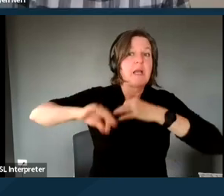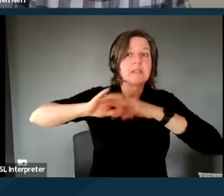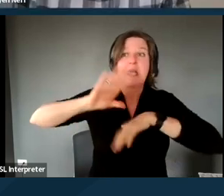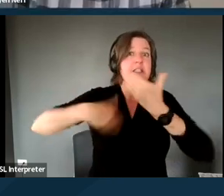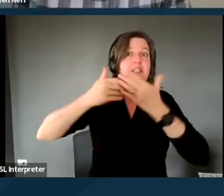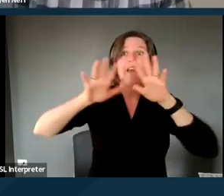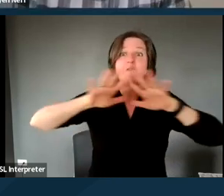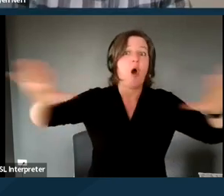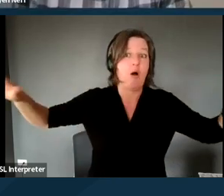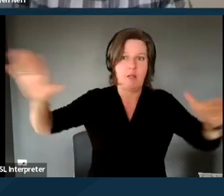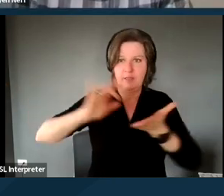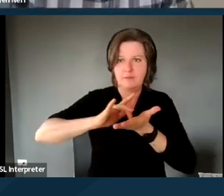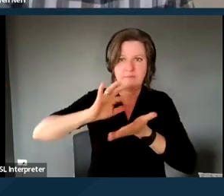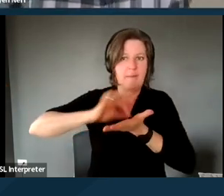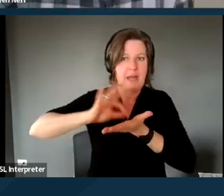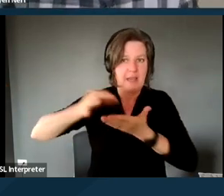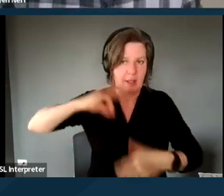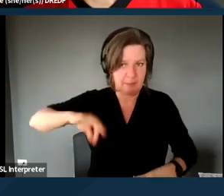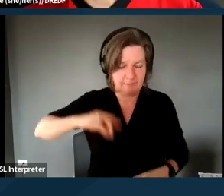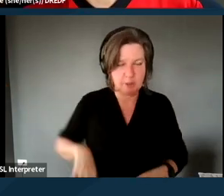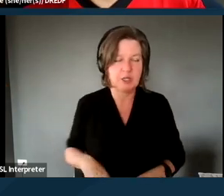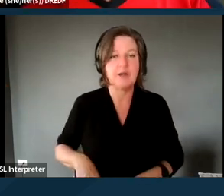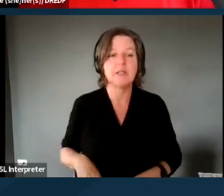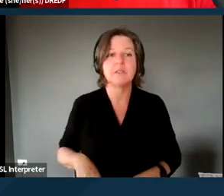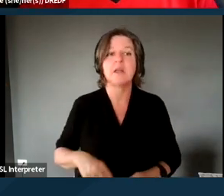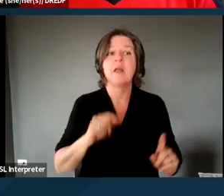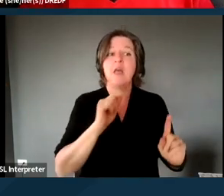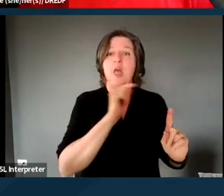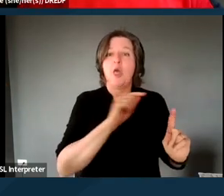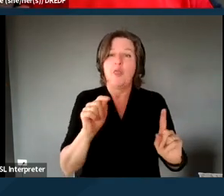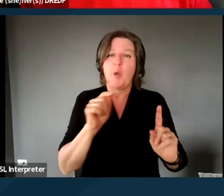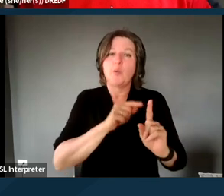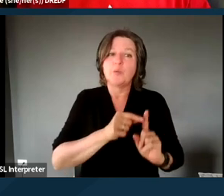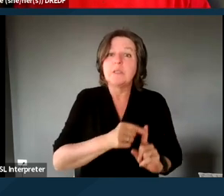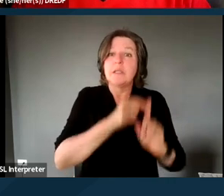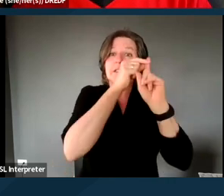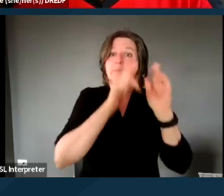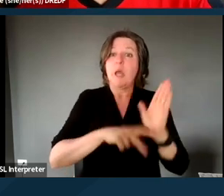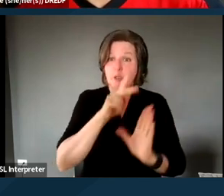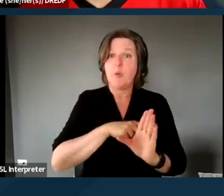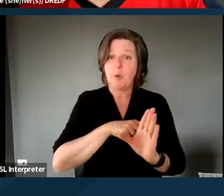And those special programs in turn, and rather confusingly, are called waivers.